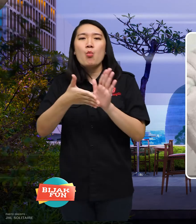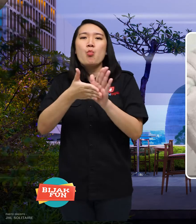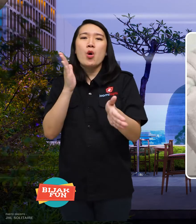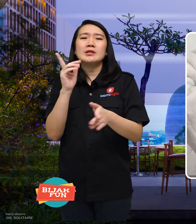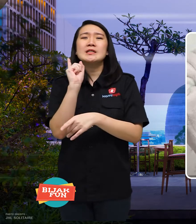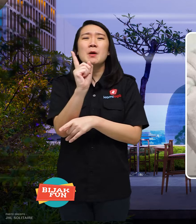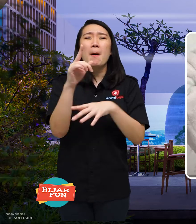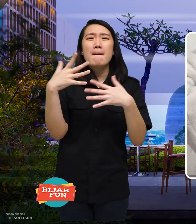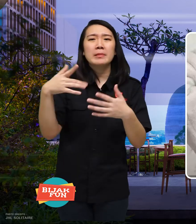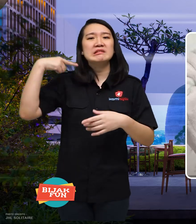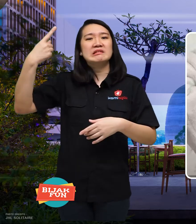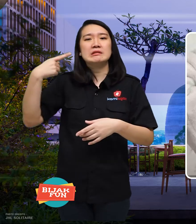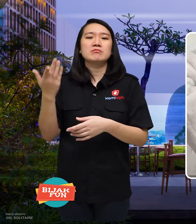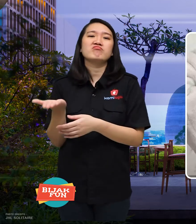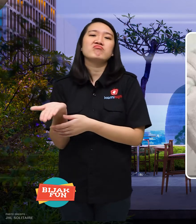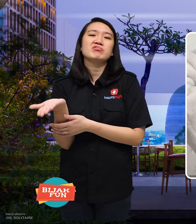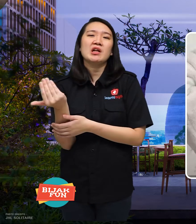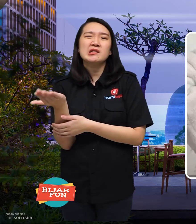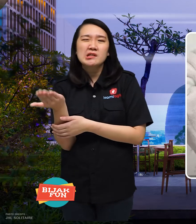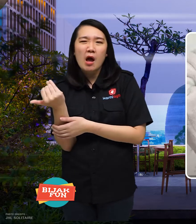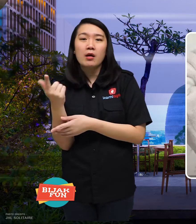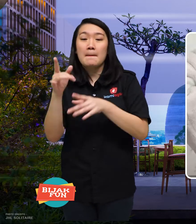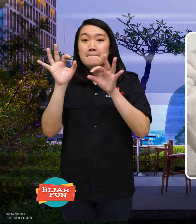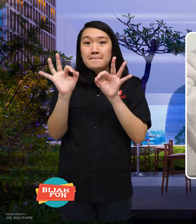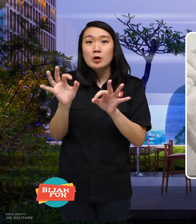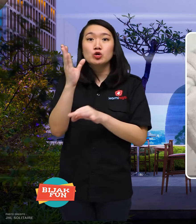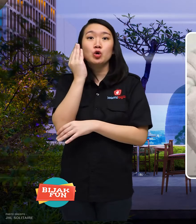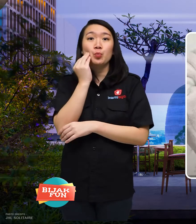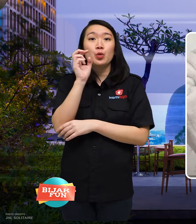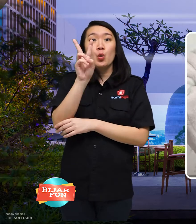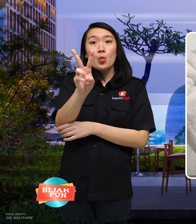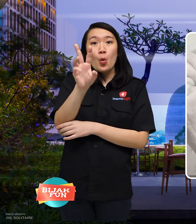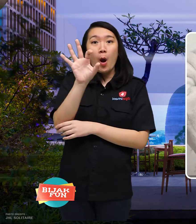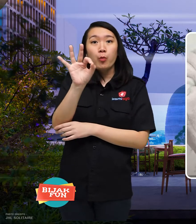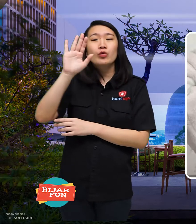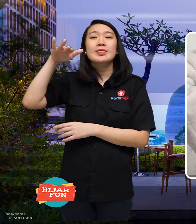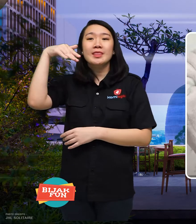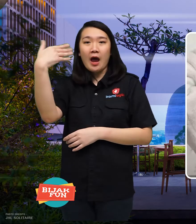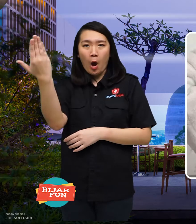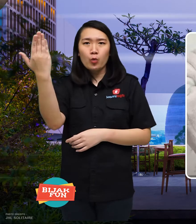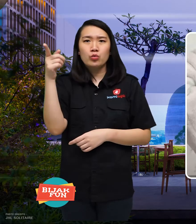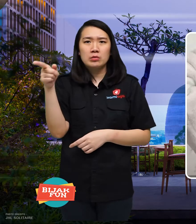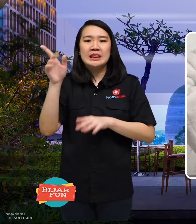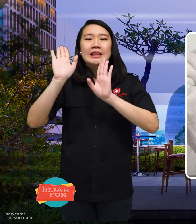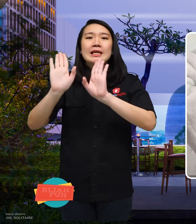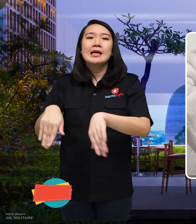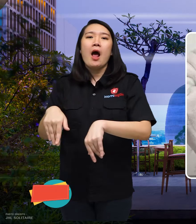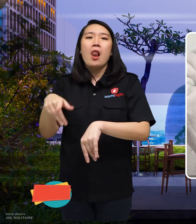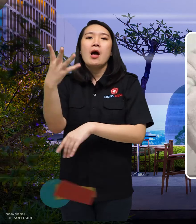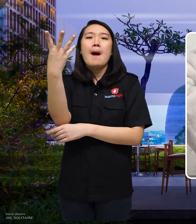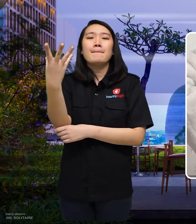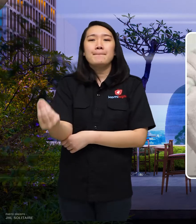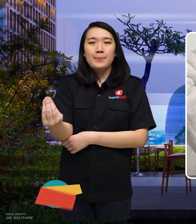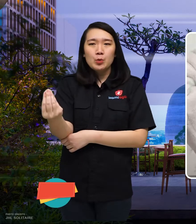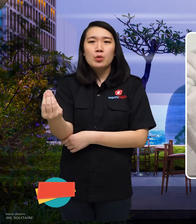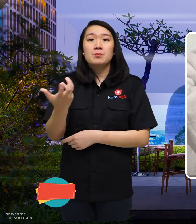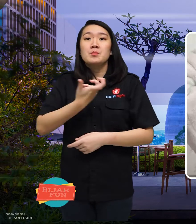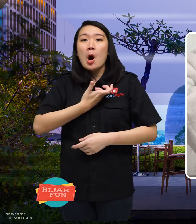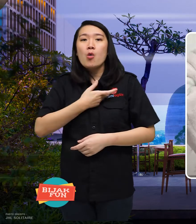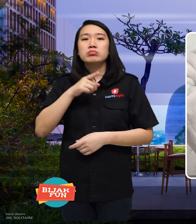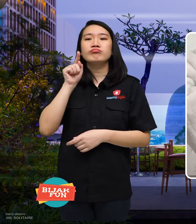When she was 20 years old, he lived in the village and want to go to Beijing